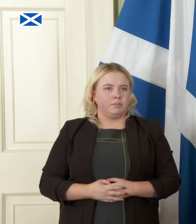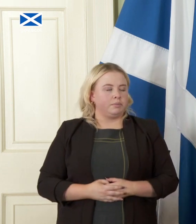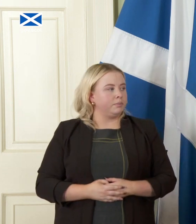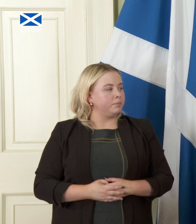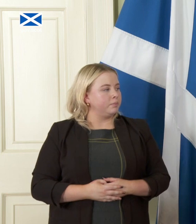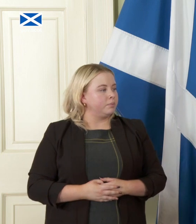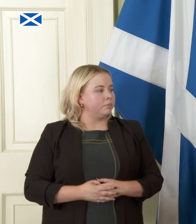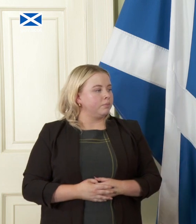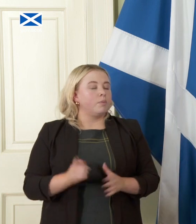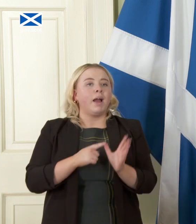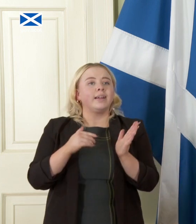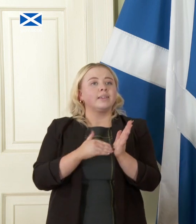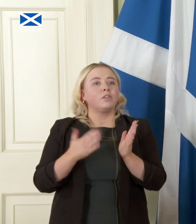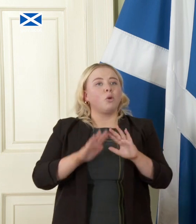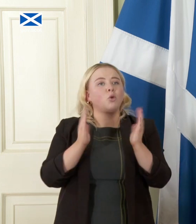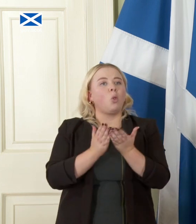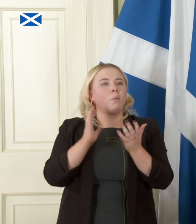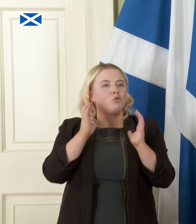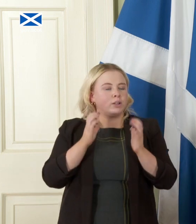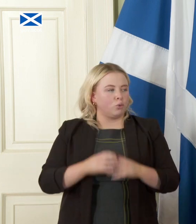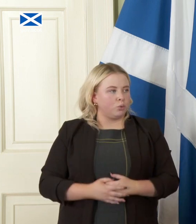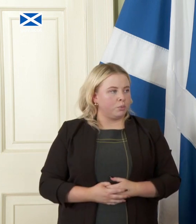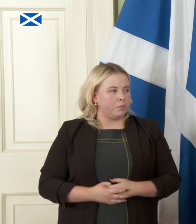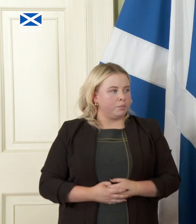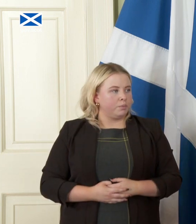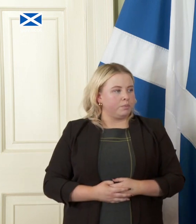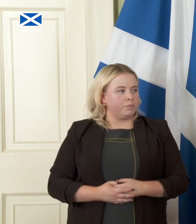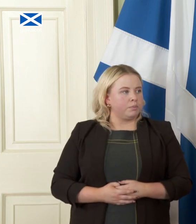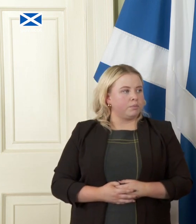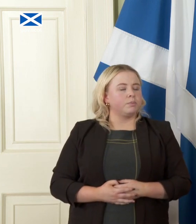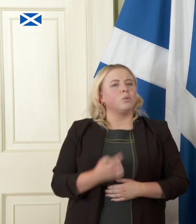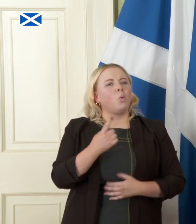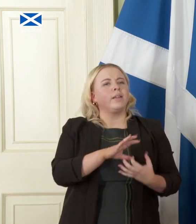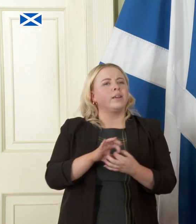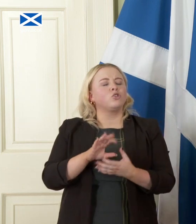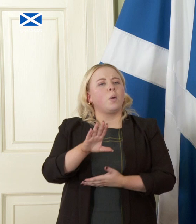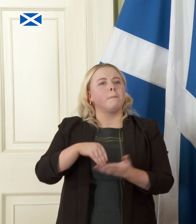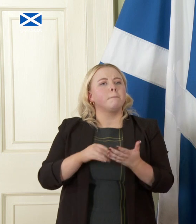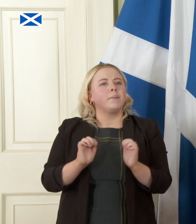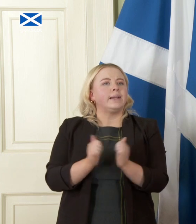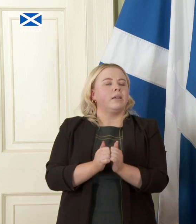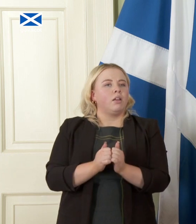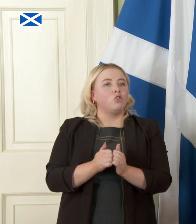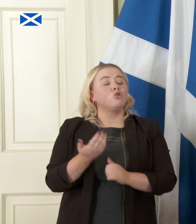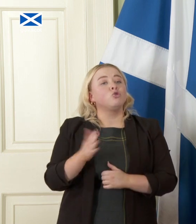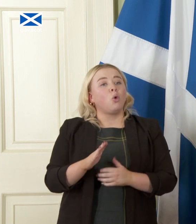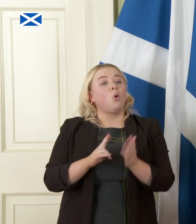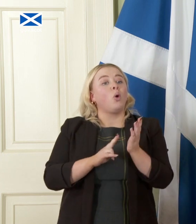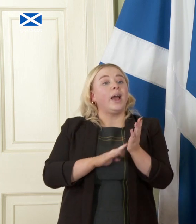Alan Zycinski from Global. One on pay deals from me so NHS workers for example your ministers have